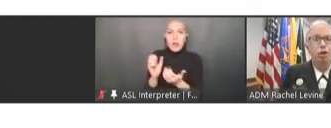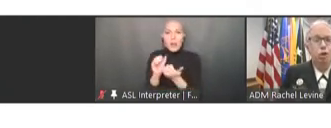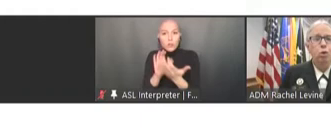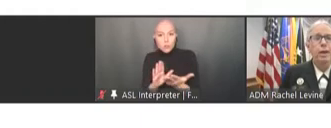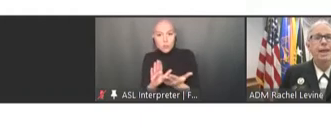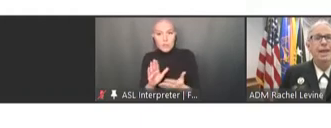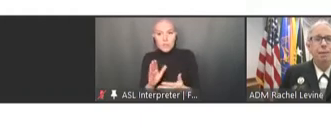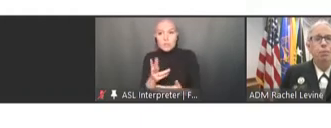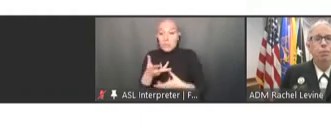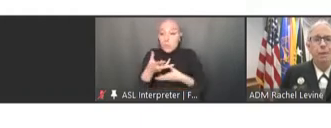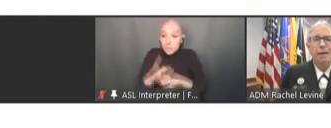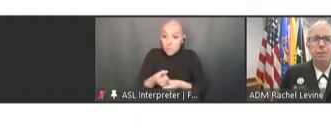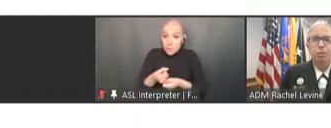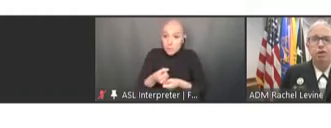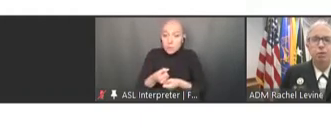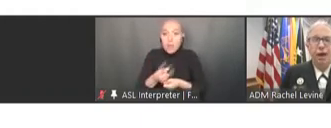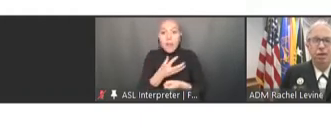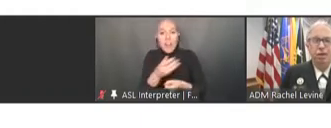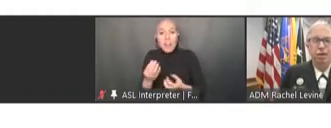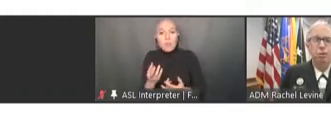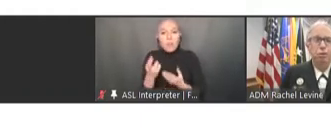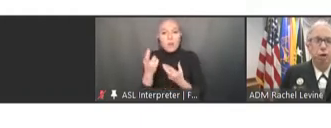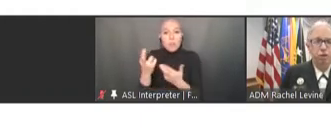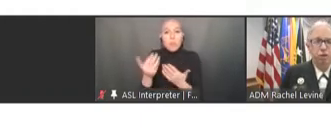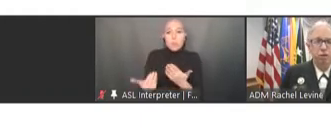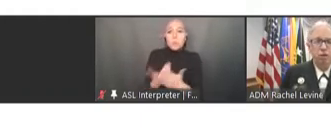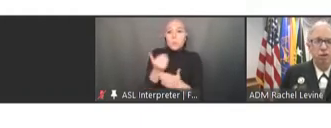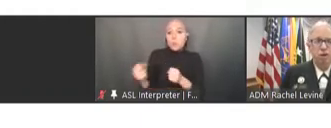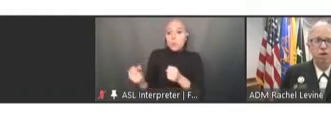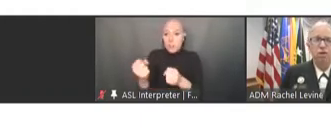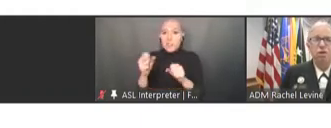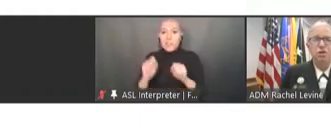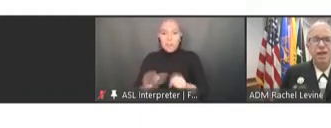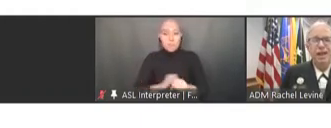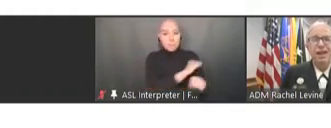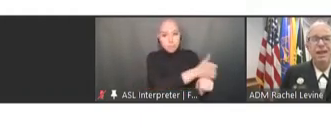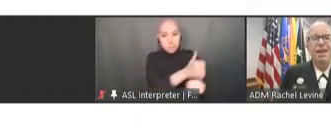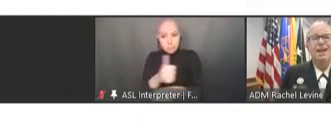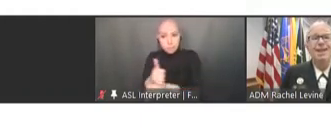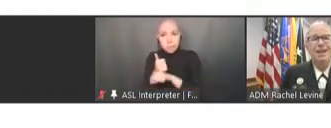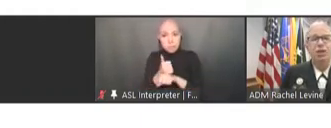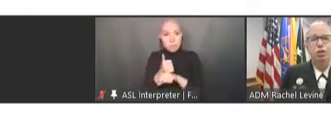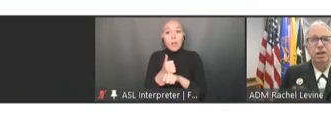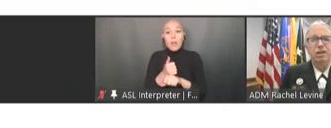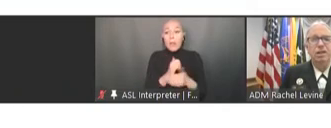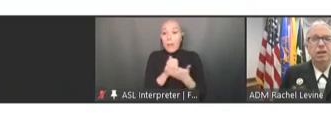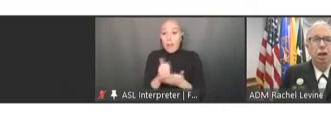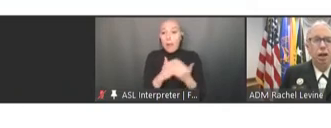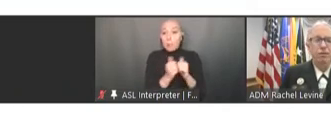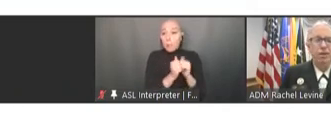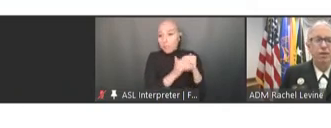new and implementable strategies and approaches to sustaining an increasing confidence